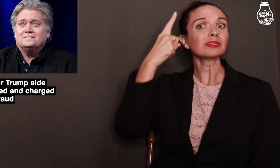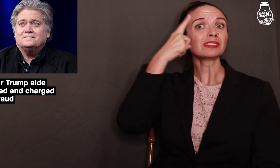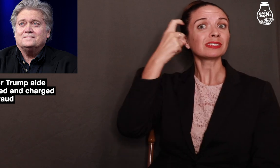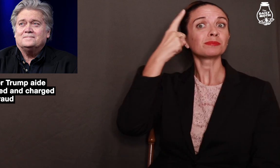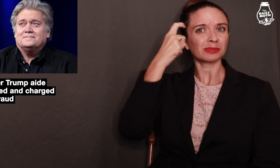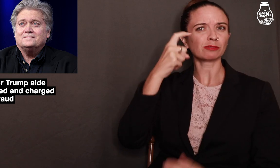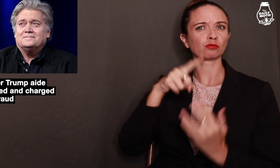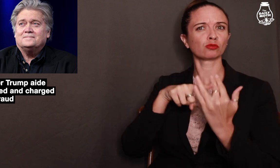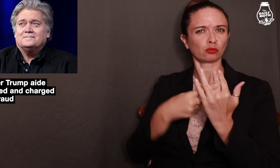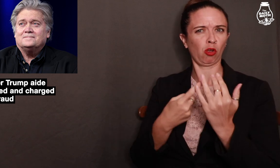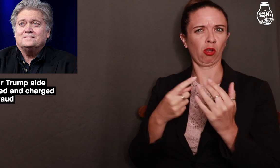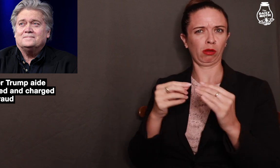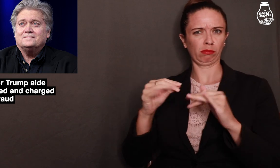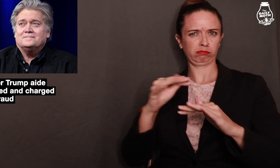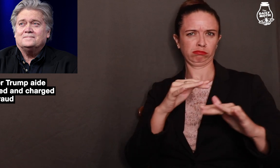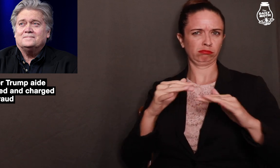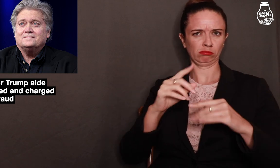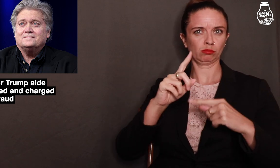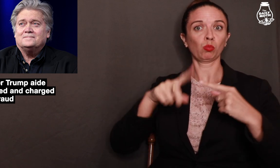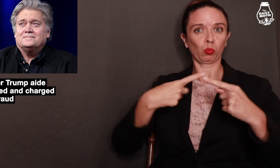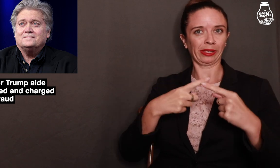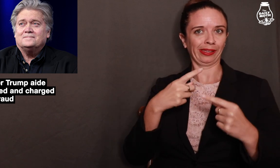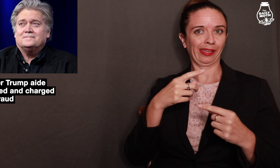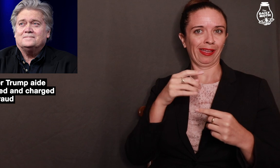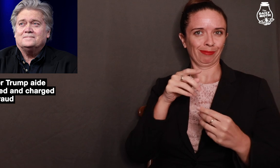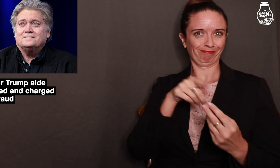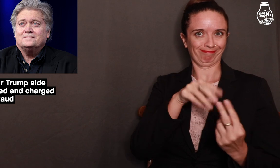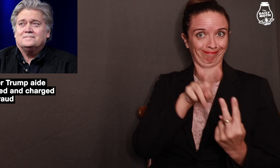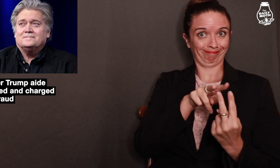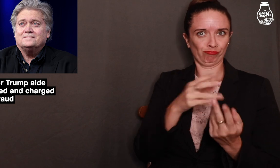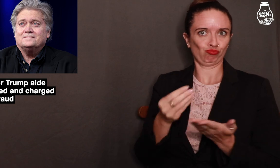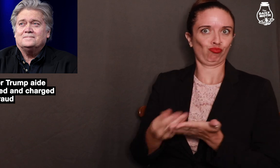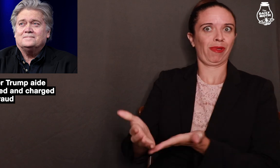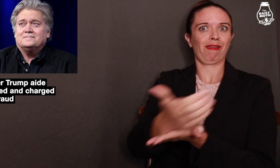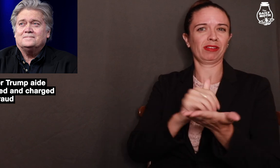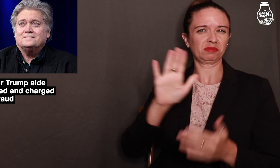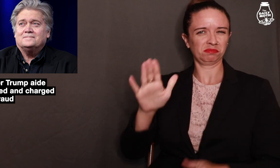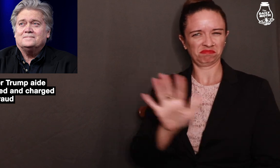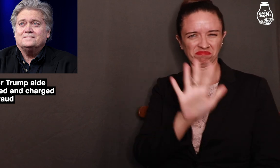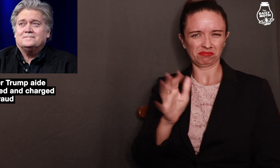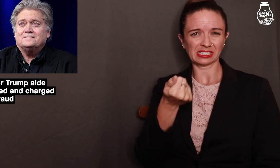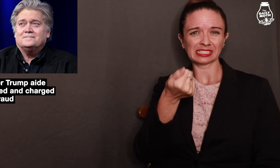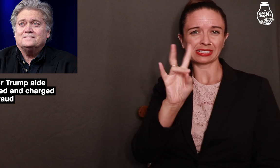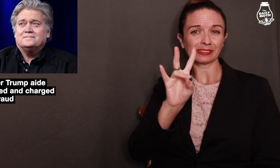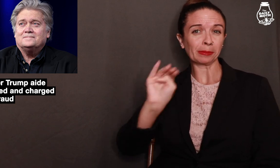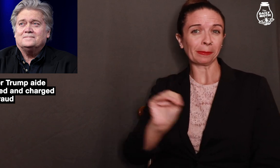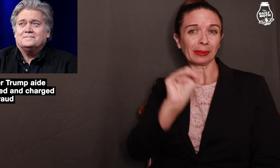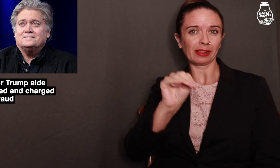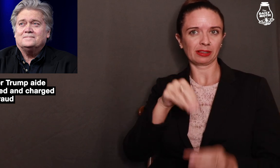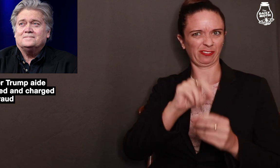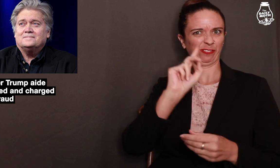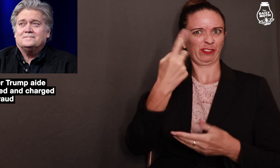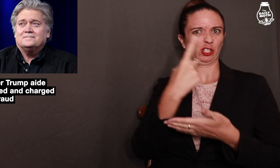Suspicions started when they raised about $17 million